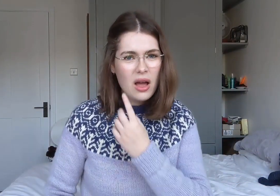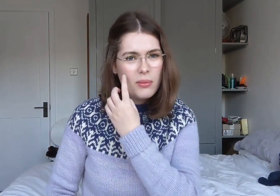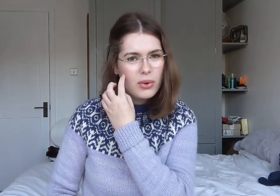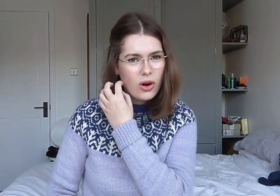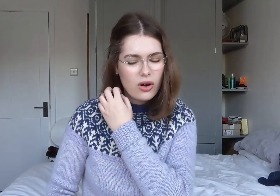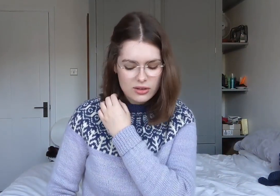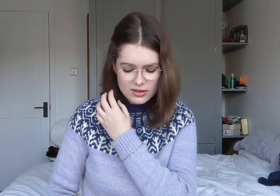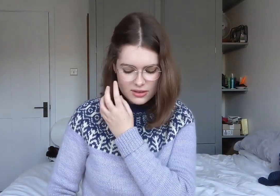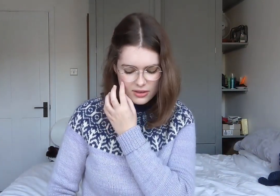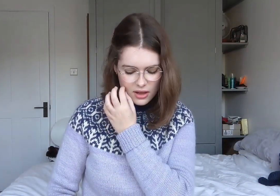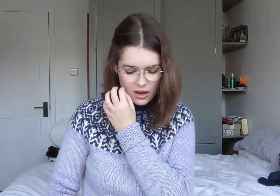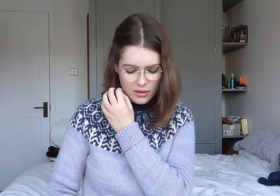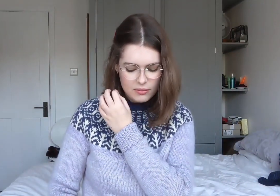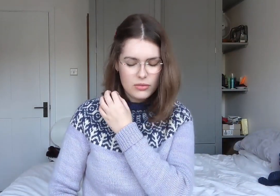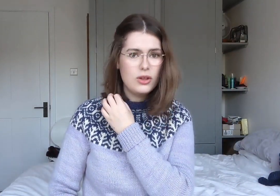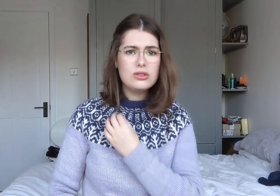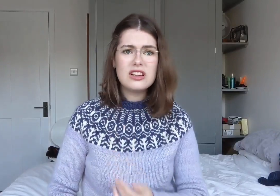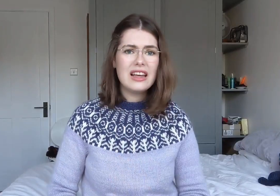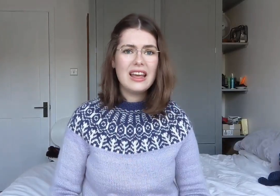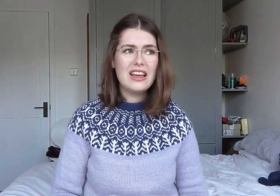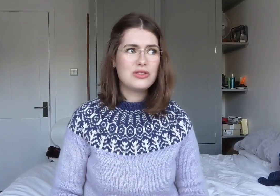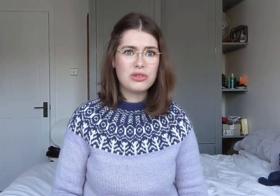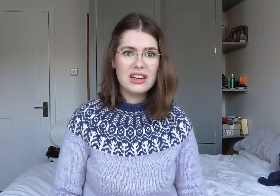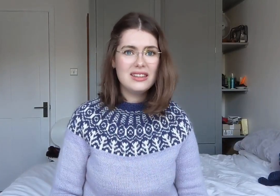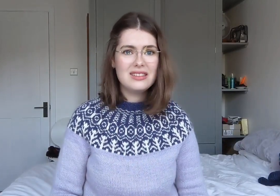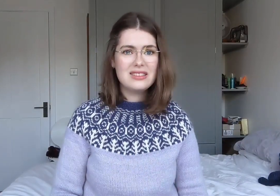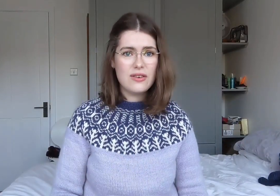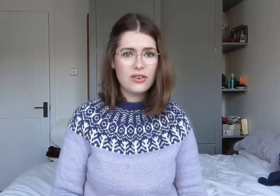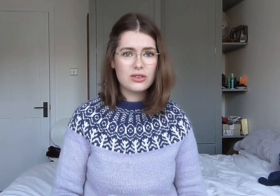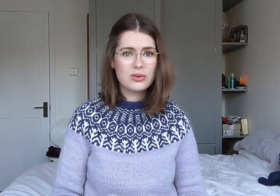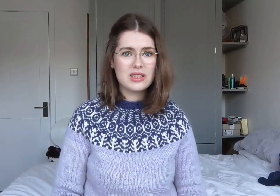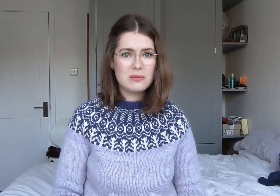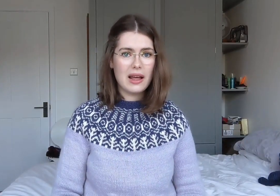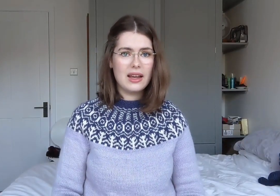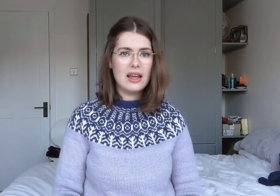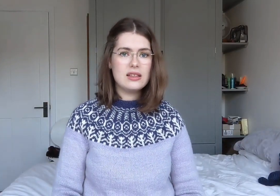Because usually, it's really difficult to explain.